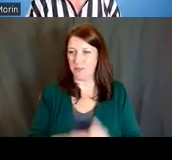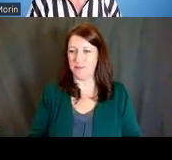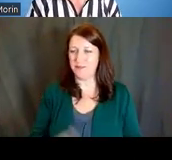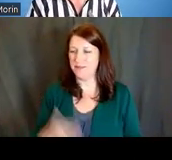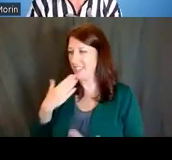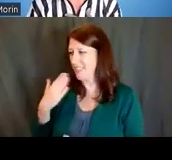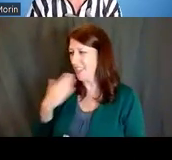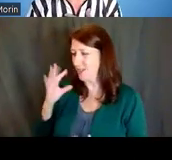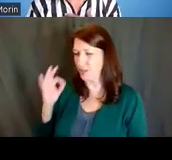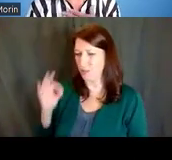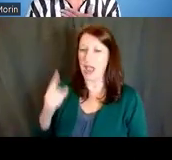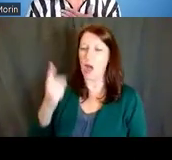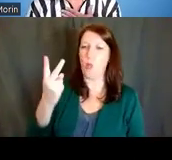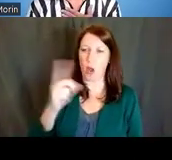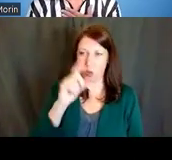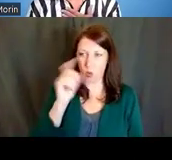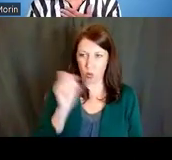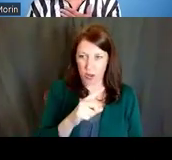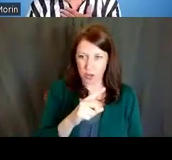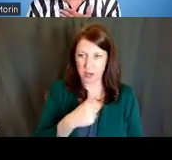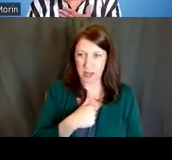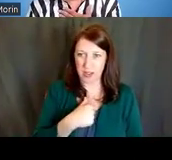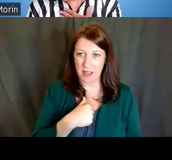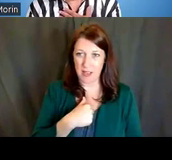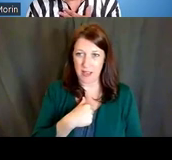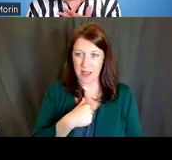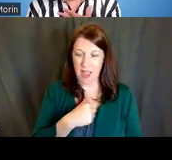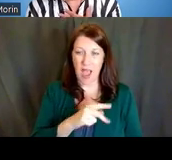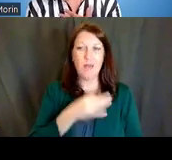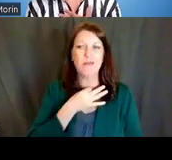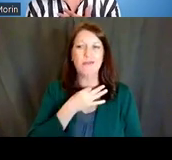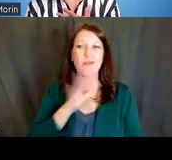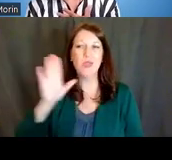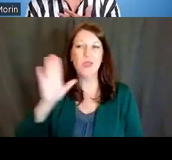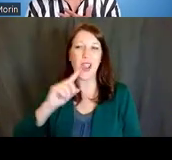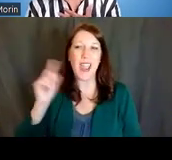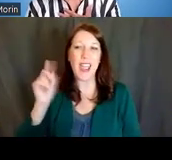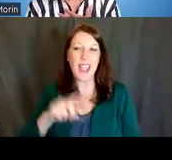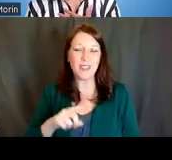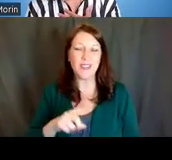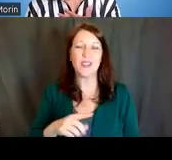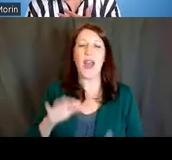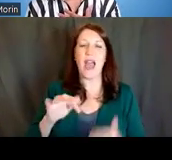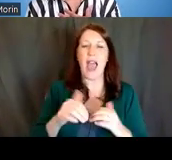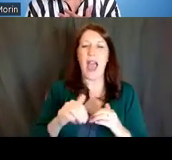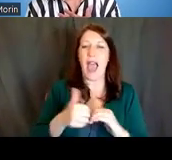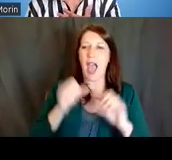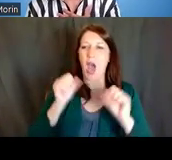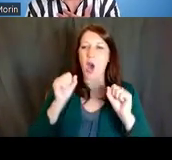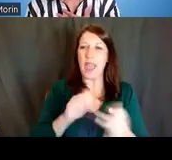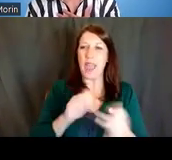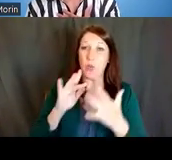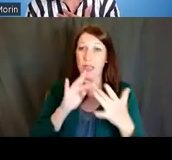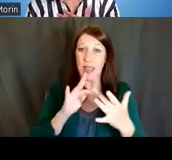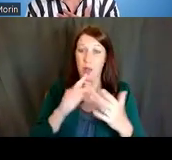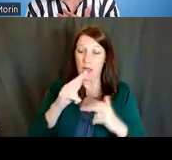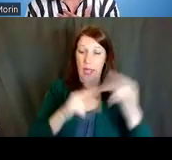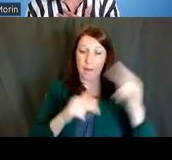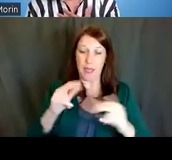There is a question that I would personally love to hear your answer to. So, how can we network and build meaningful relationships?